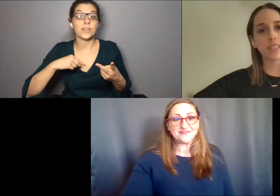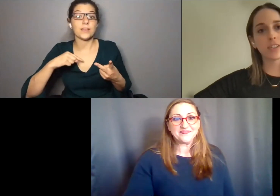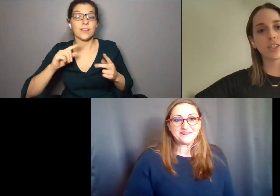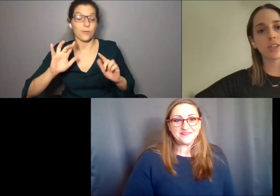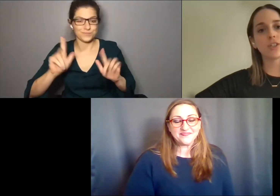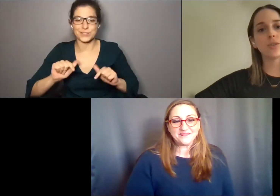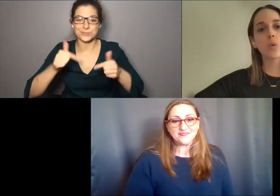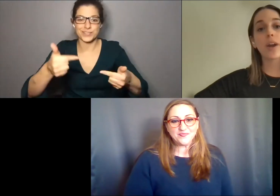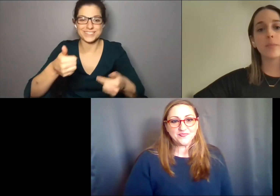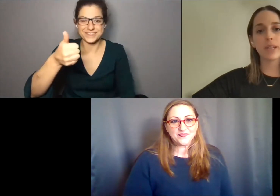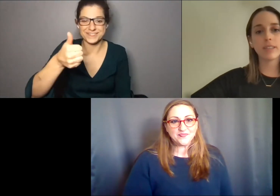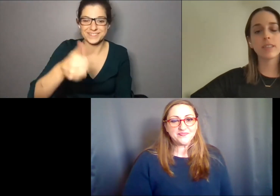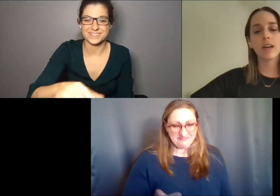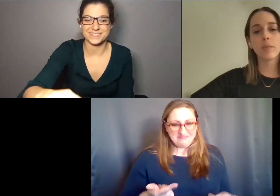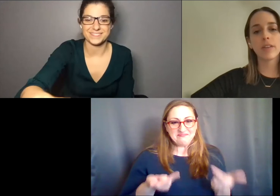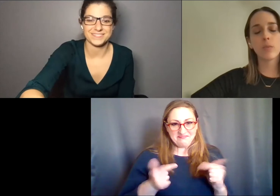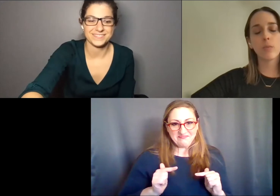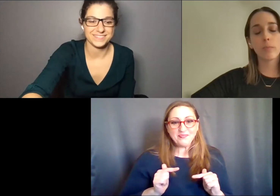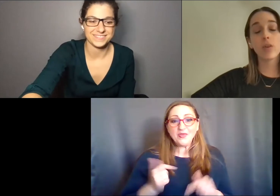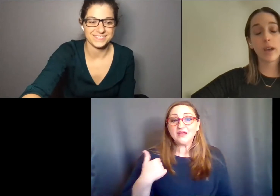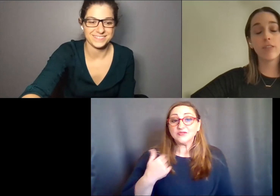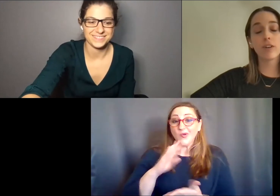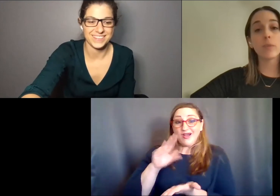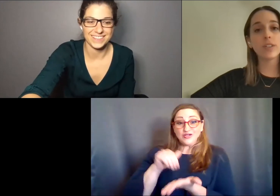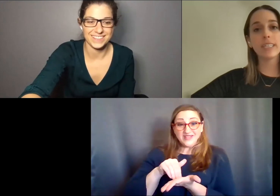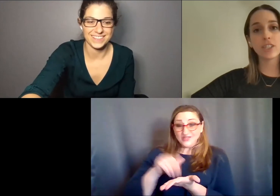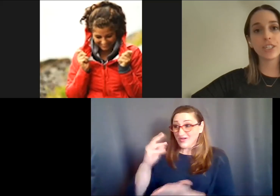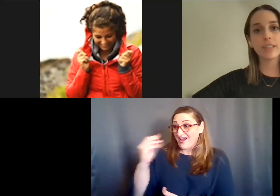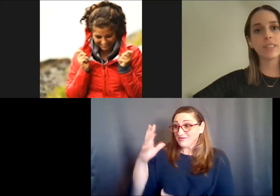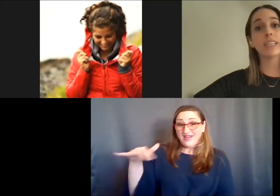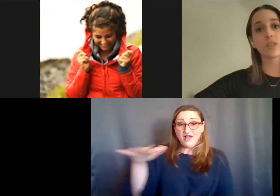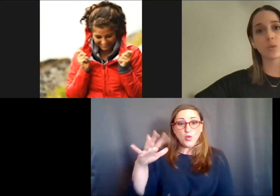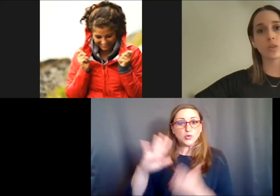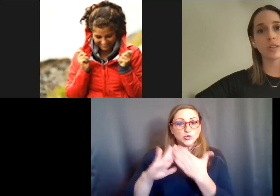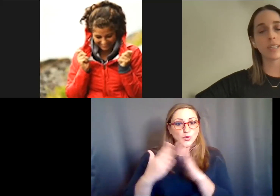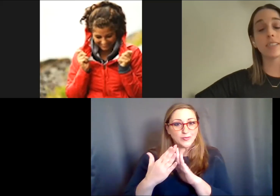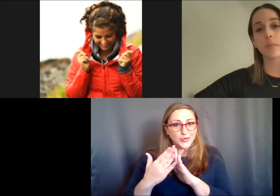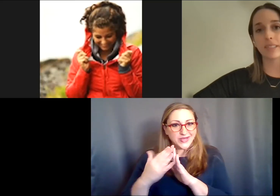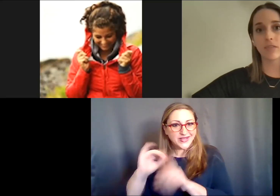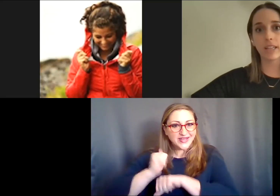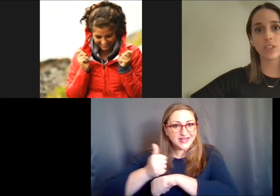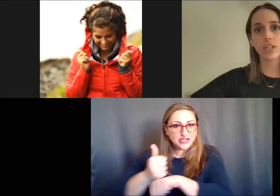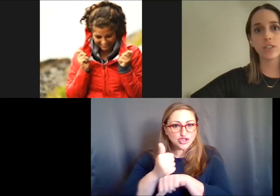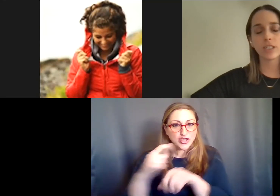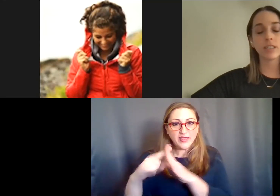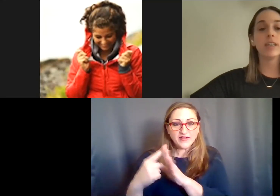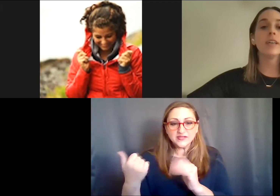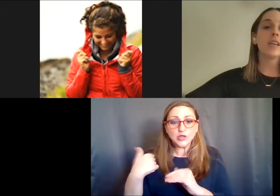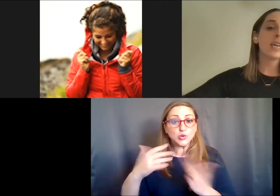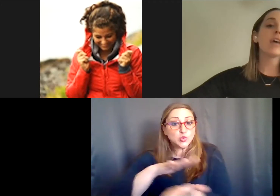outside of our own center, do quite a bit by the way of community initiatives in schools and in